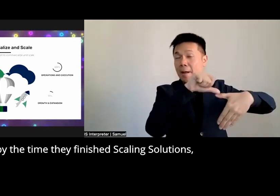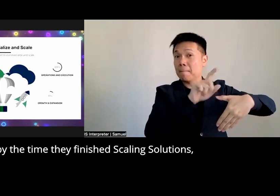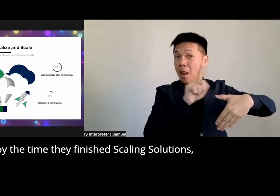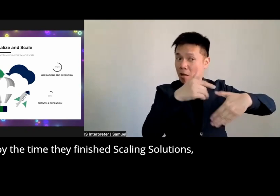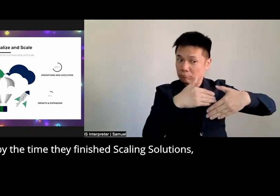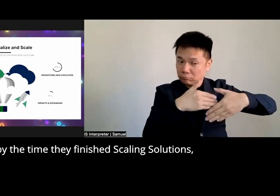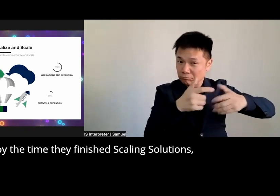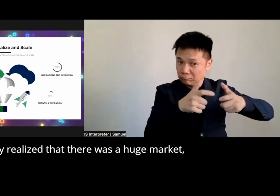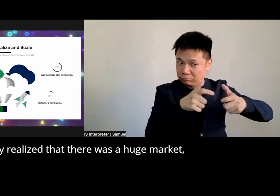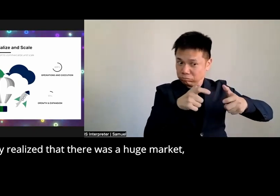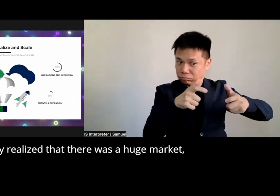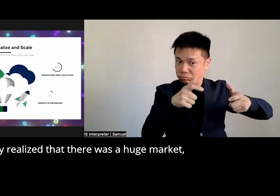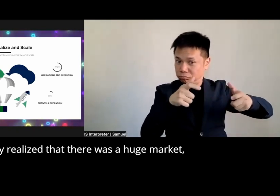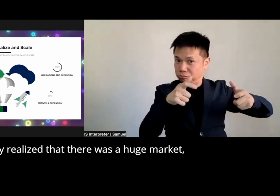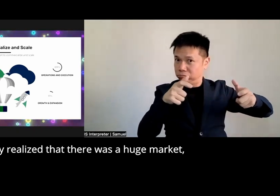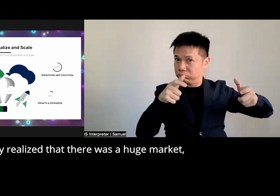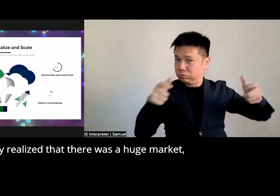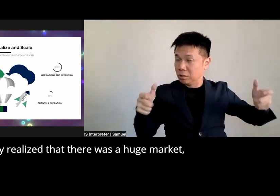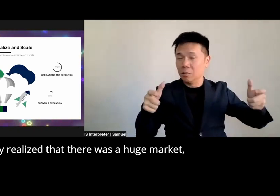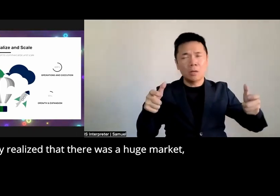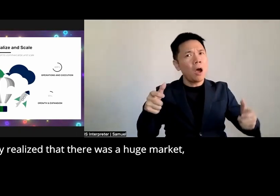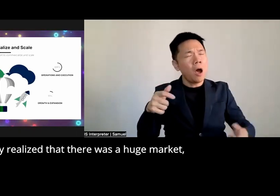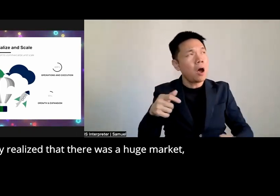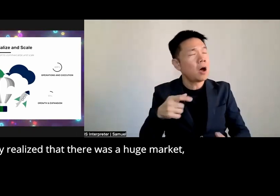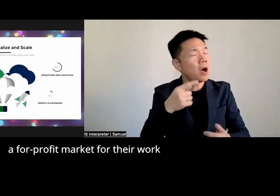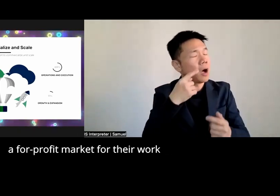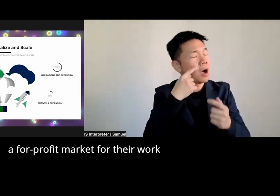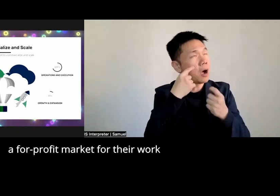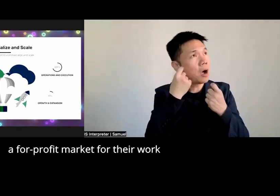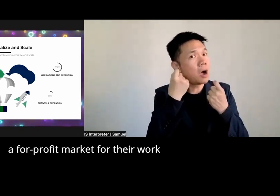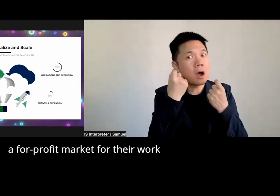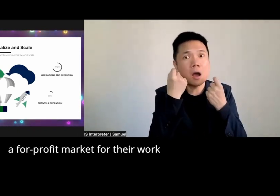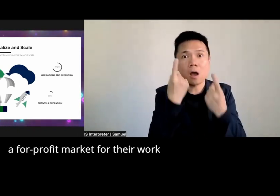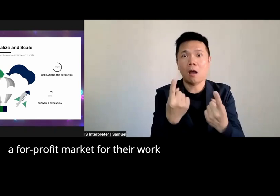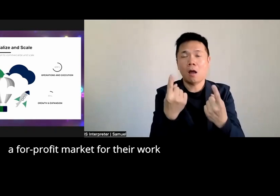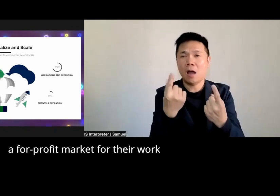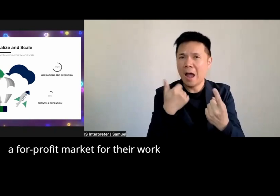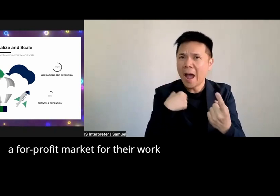scaling solutions they realized that there was a huge Market a for-profit market market for their